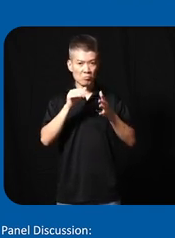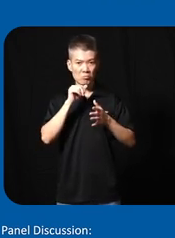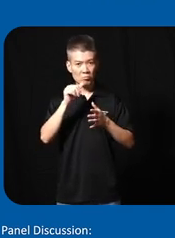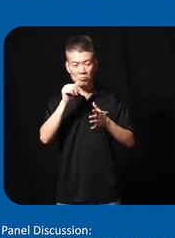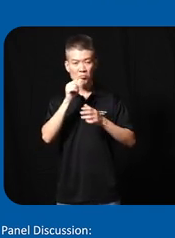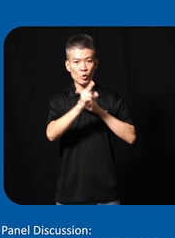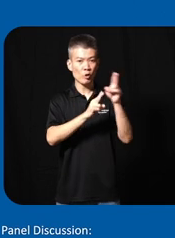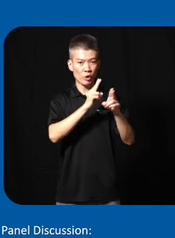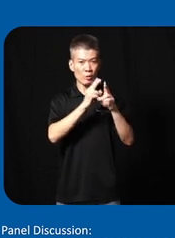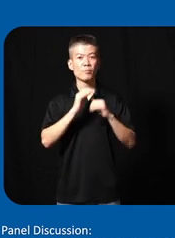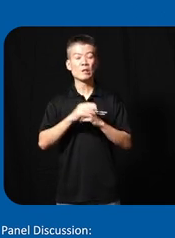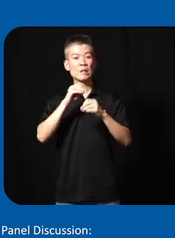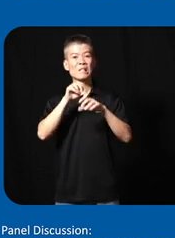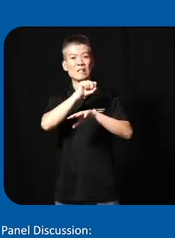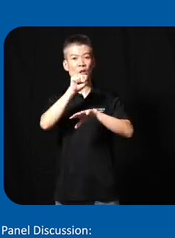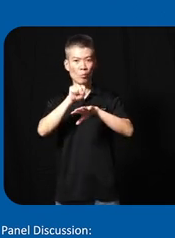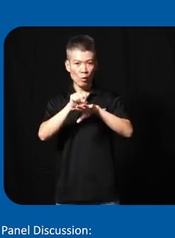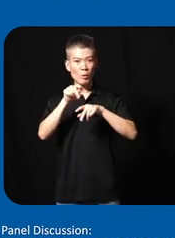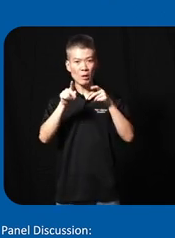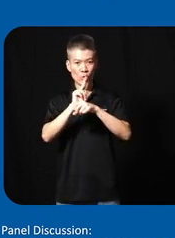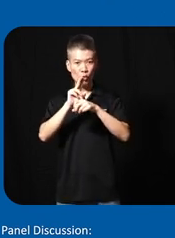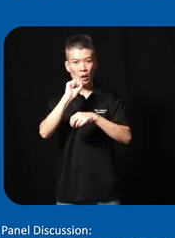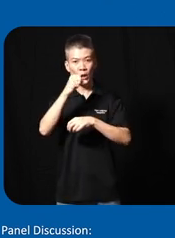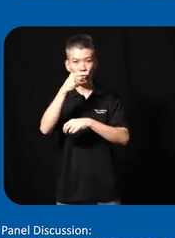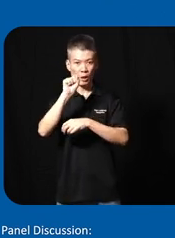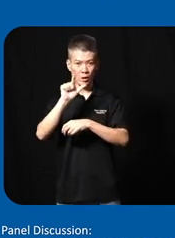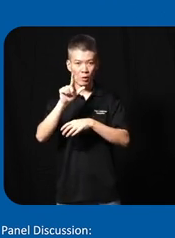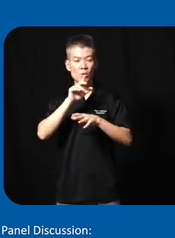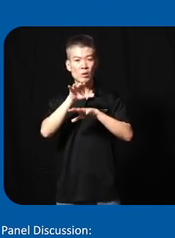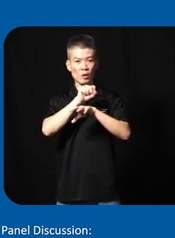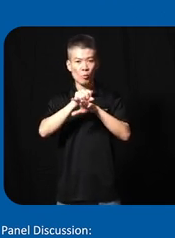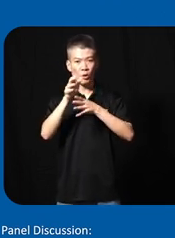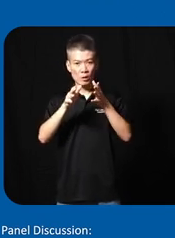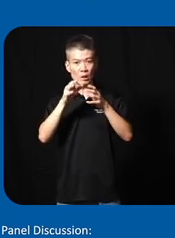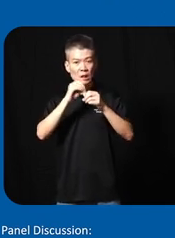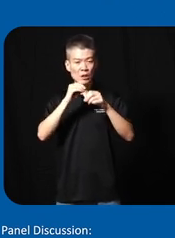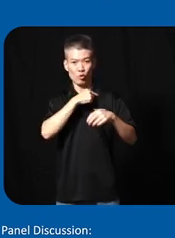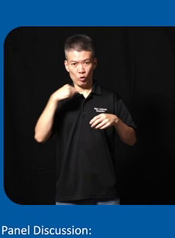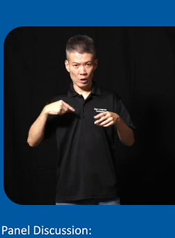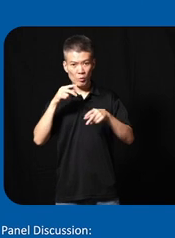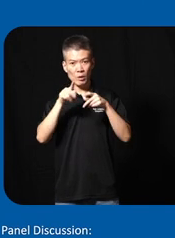Universal in Singapore um people use Singapore sign language and in China people use Chinese